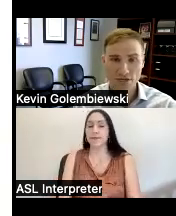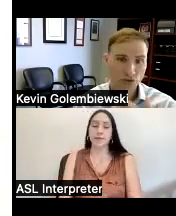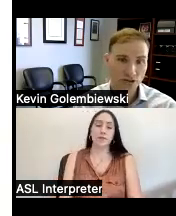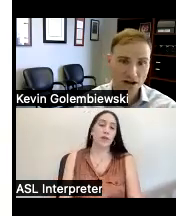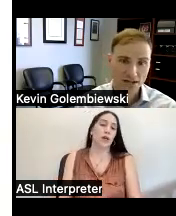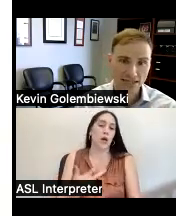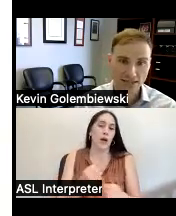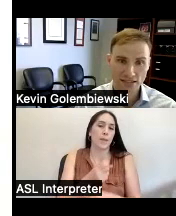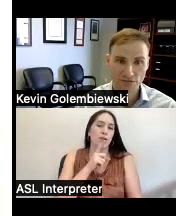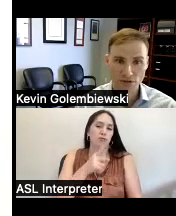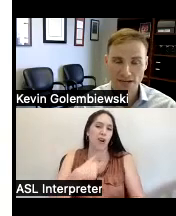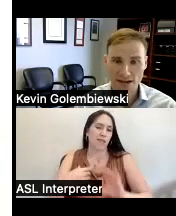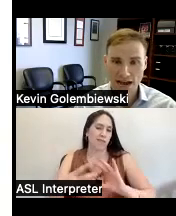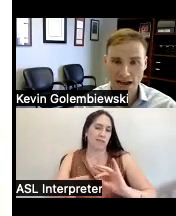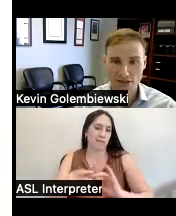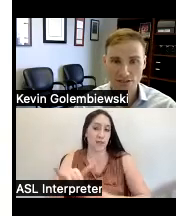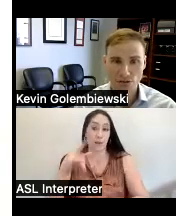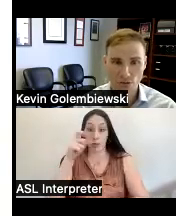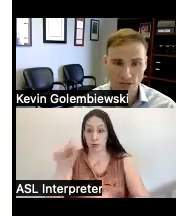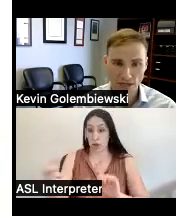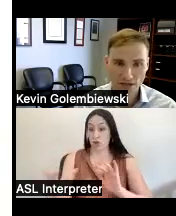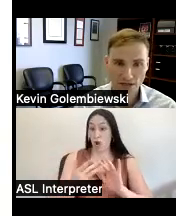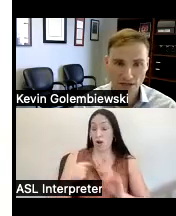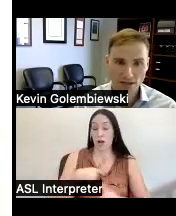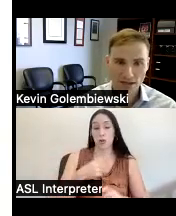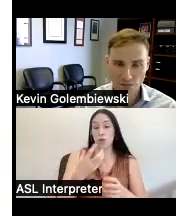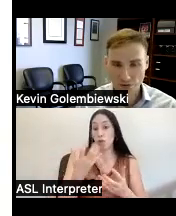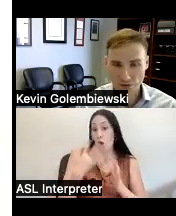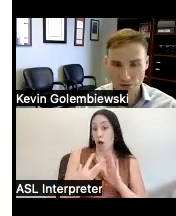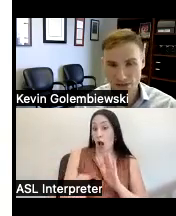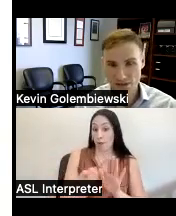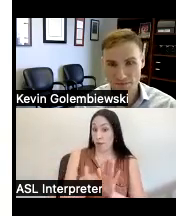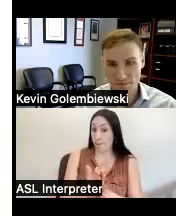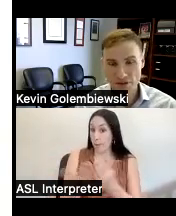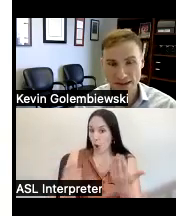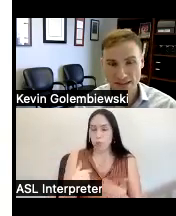because you can contact us if you'd like a copy of this toolkit and it really I think the fact